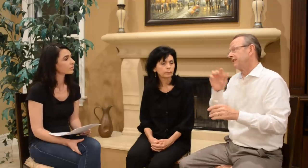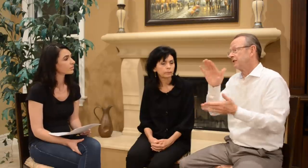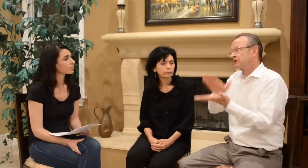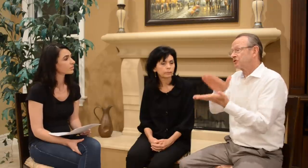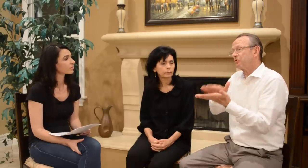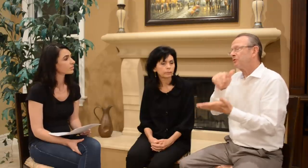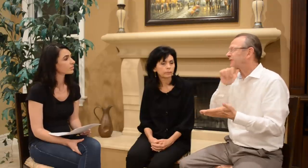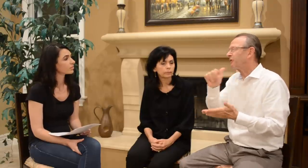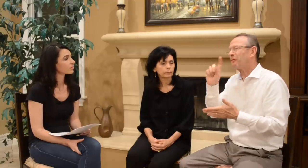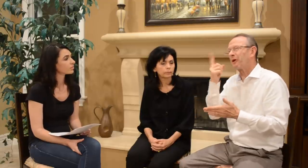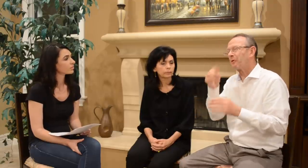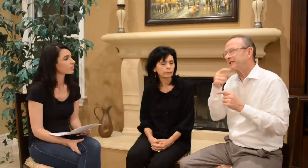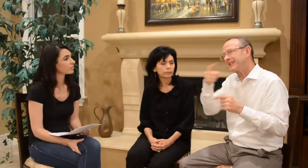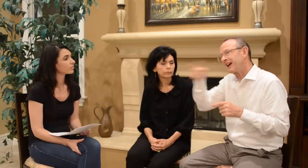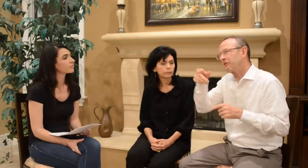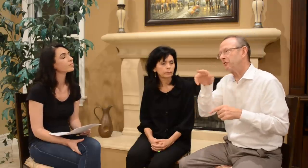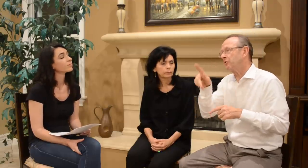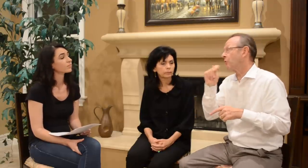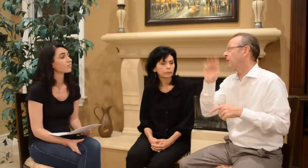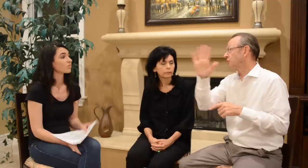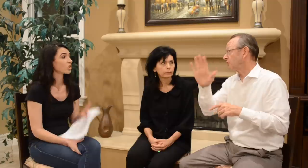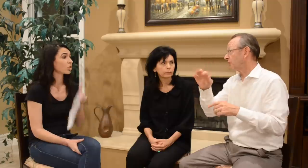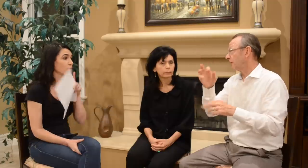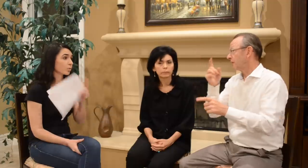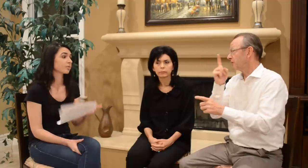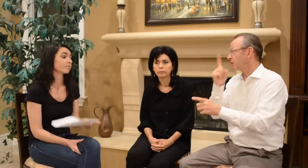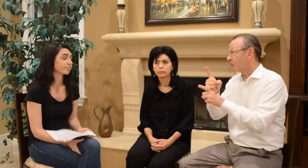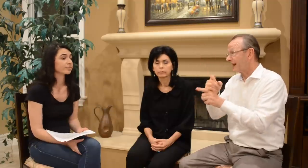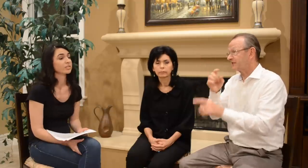because the school don’t always tell you what your Ashley: True.